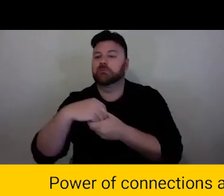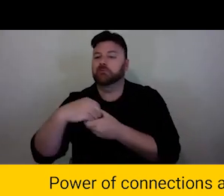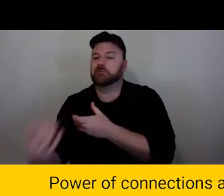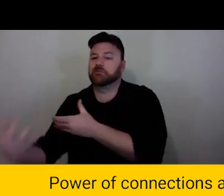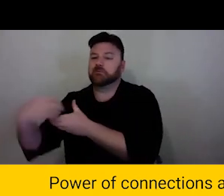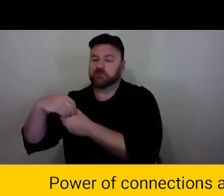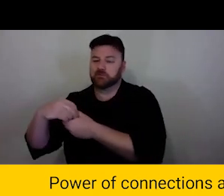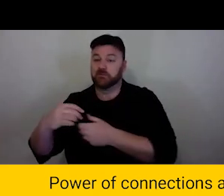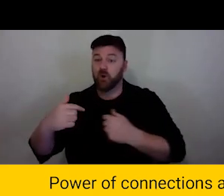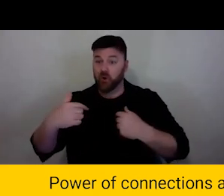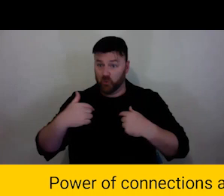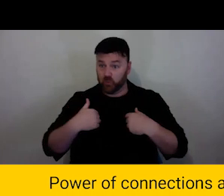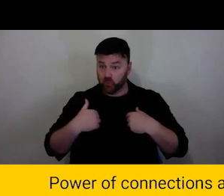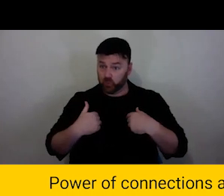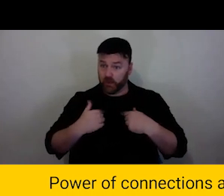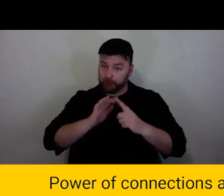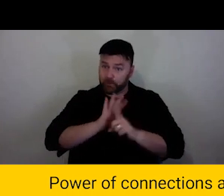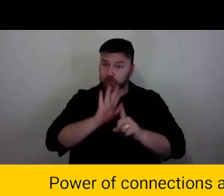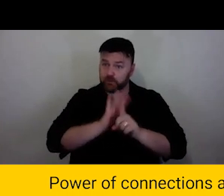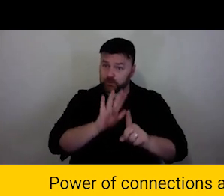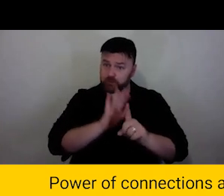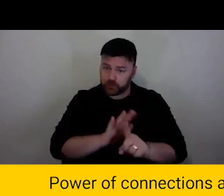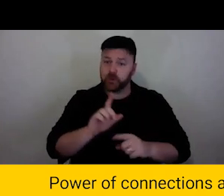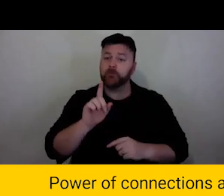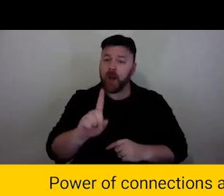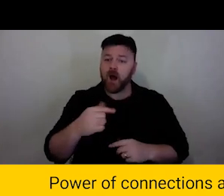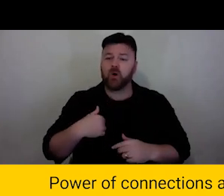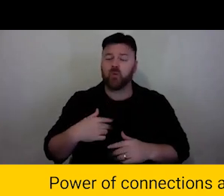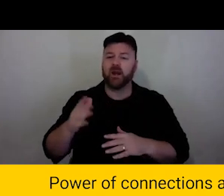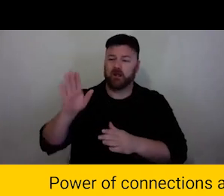other, but we resist the capitalist urge to dehumanise. We instead apply